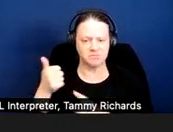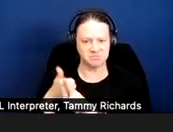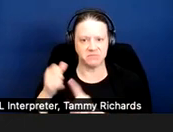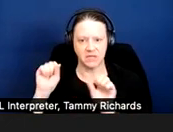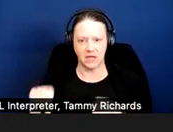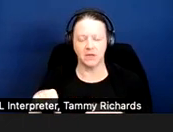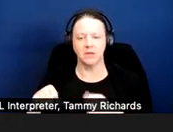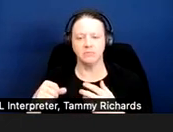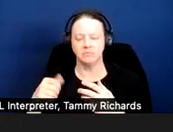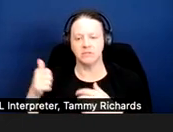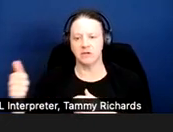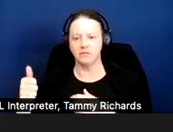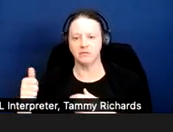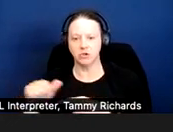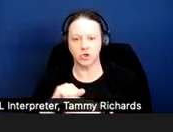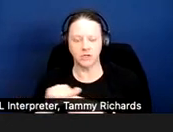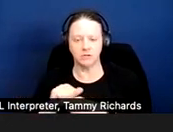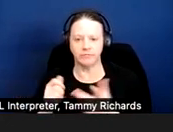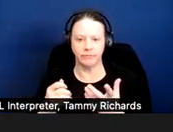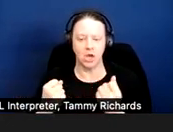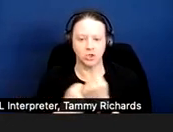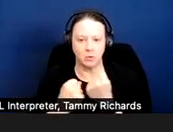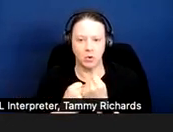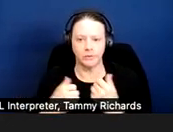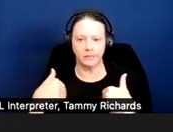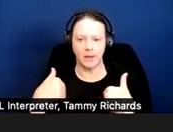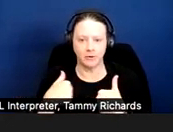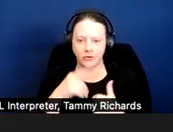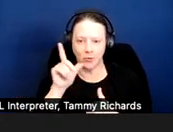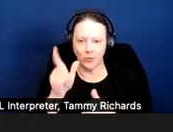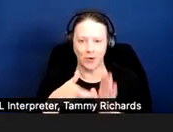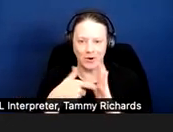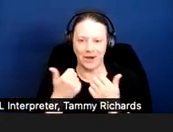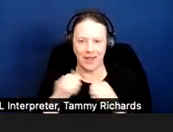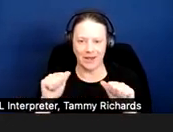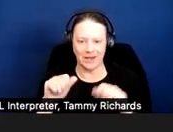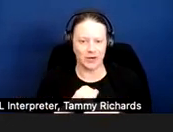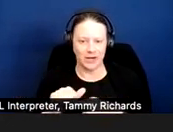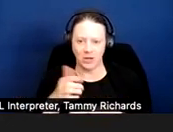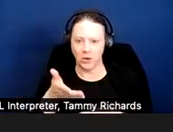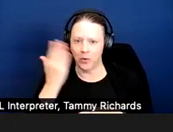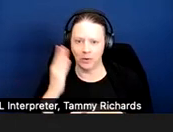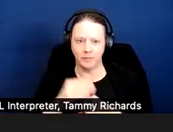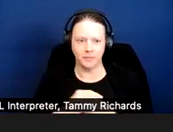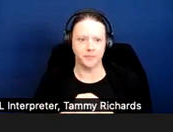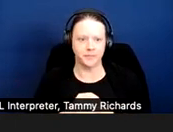Support animals, the comfort they provide is just kind of natural, so there's no training at all required for them.